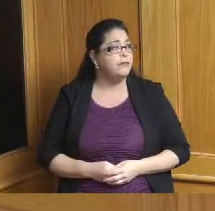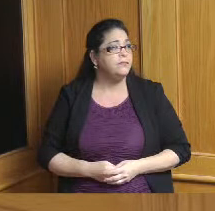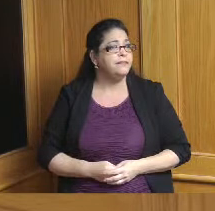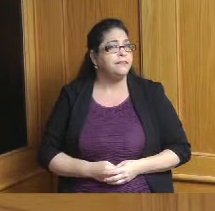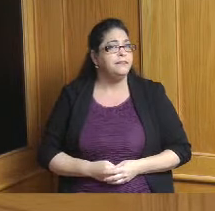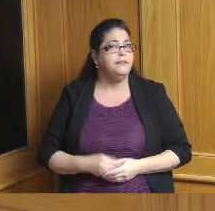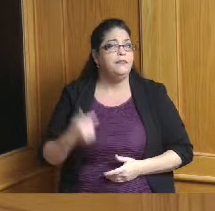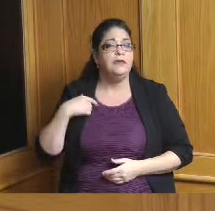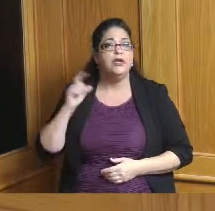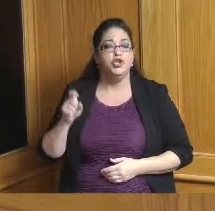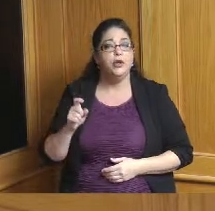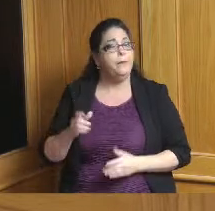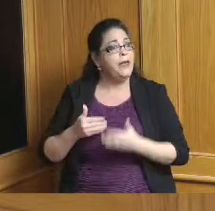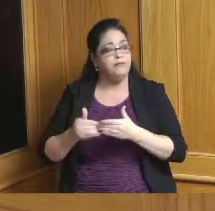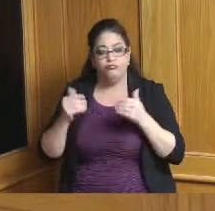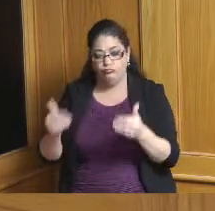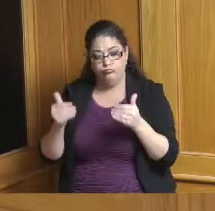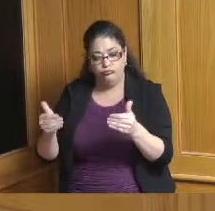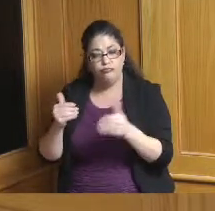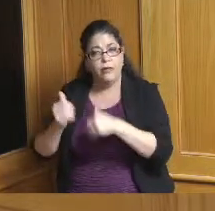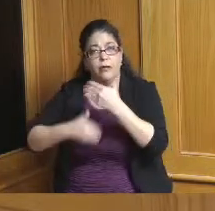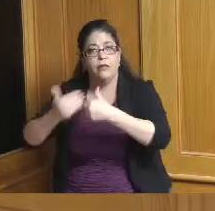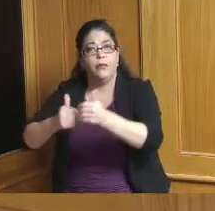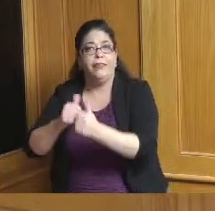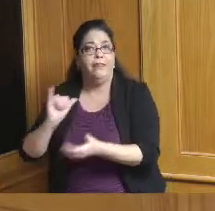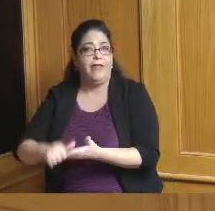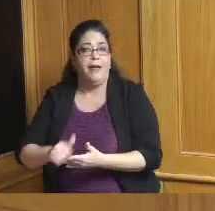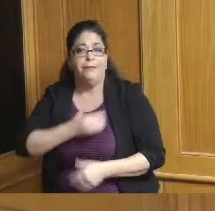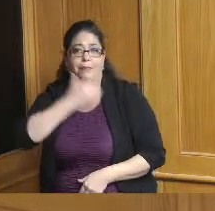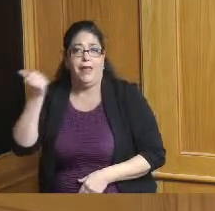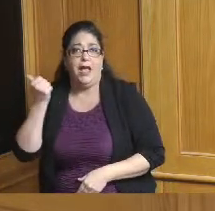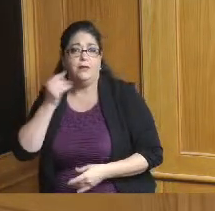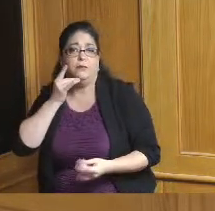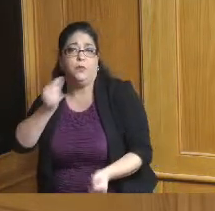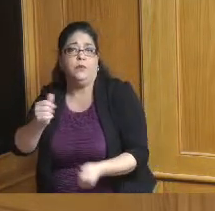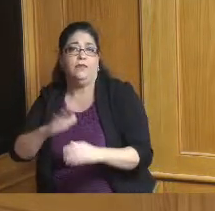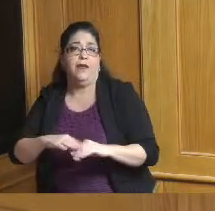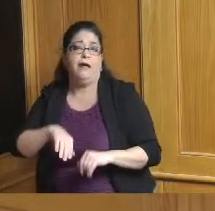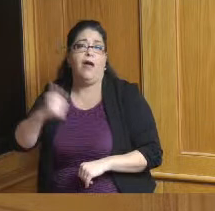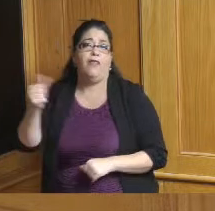be moving and grooving a little bit better than some of these other areas that don't have the